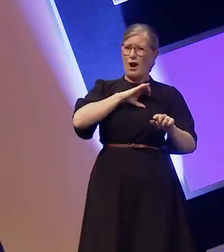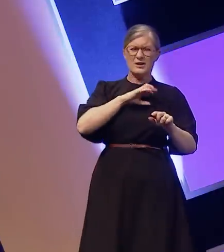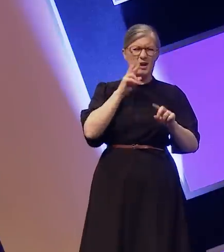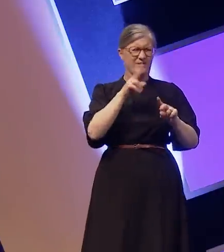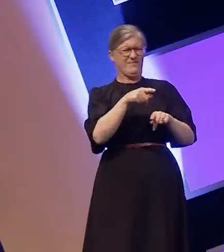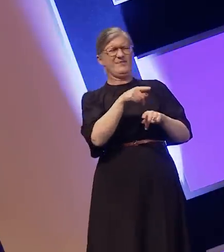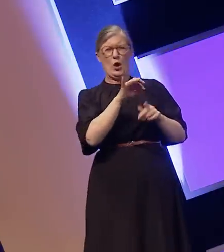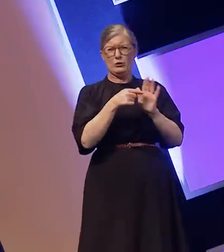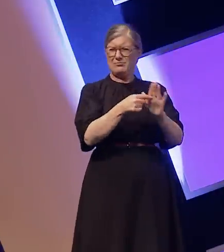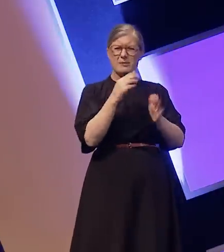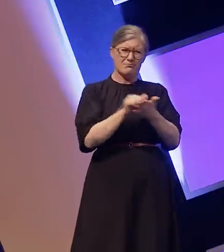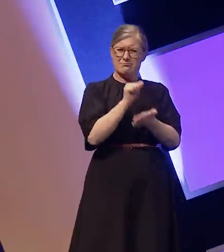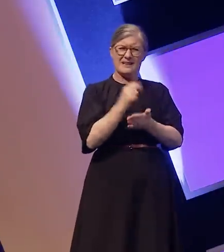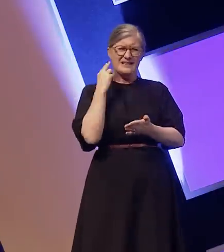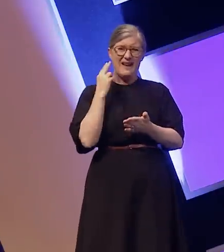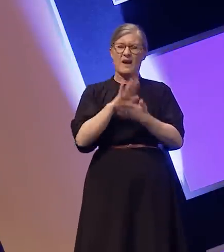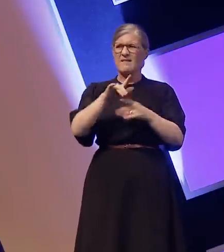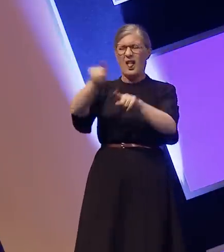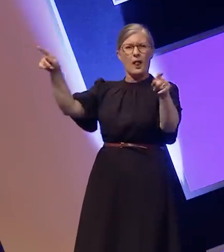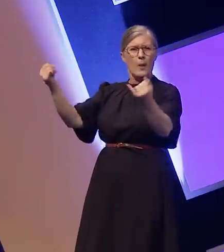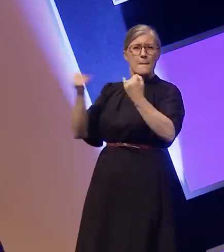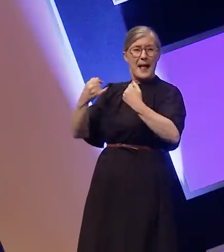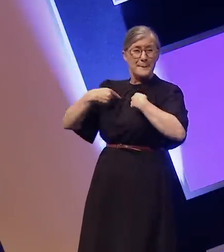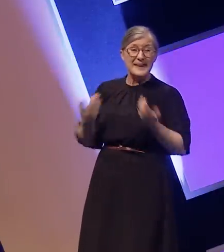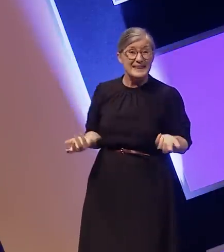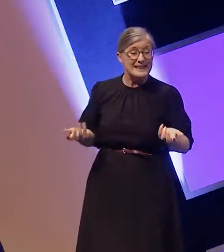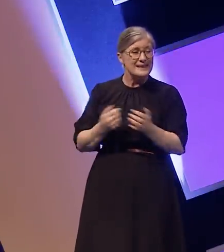You must remember I am the only deaf person in the whole company